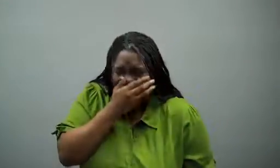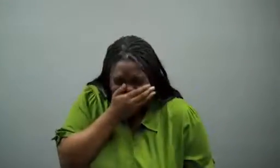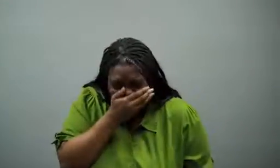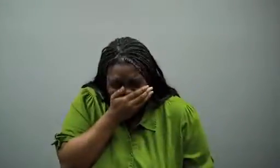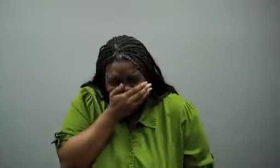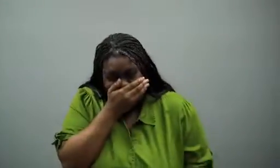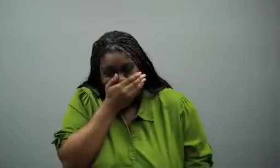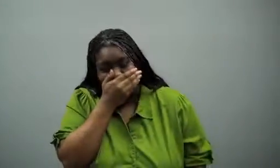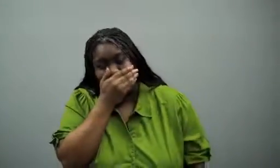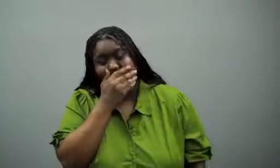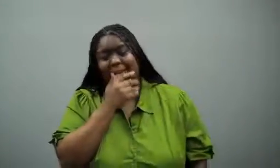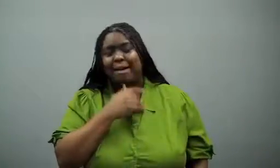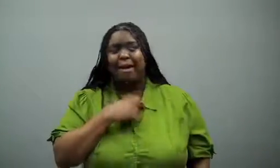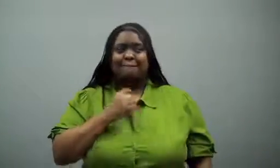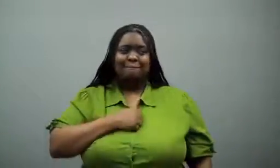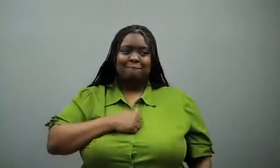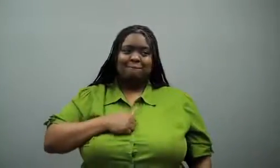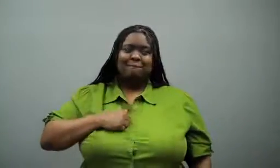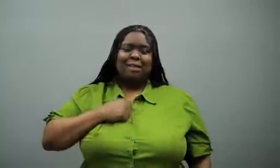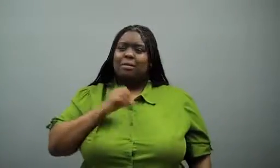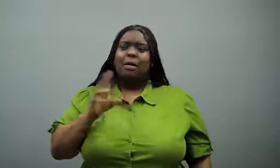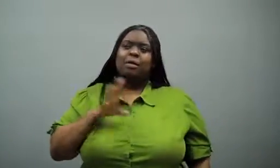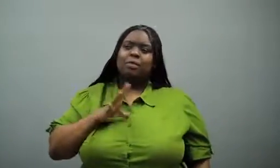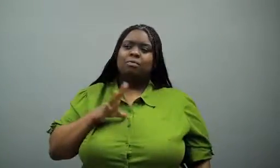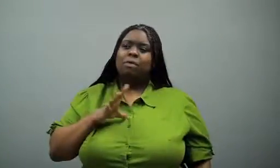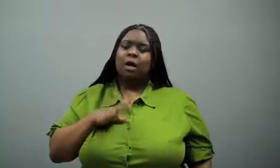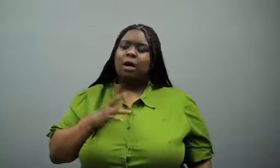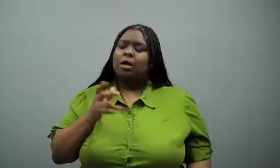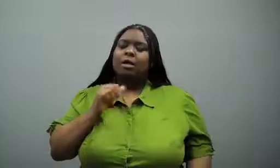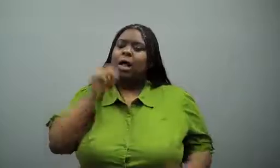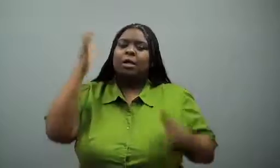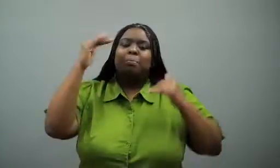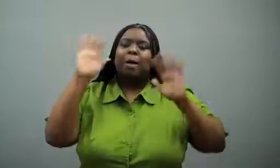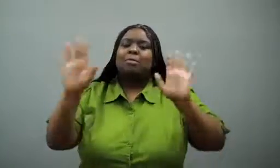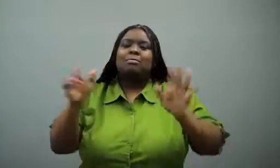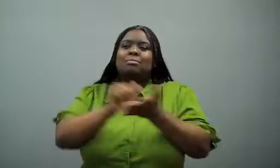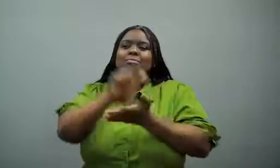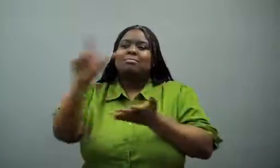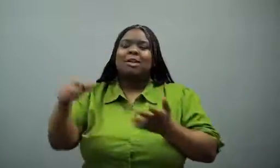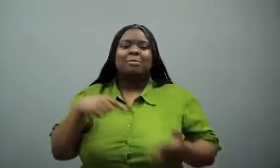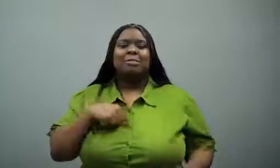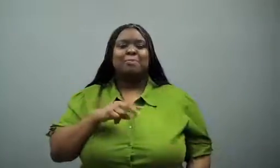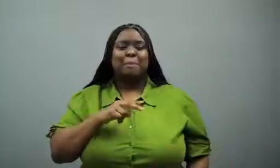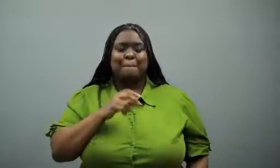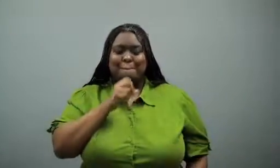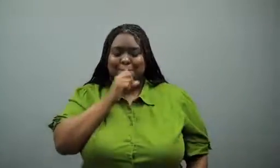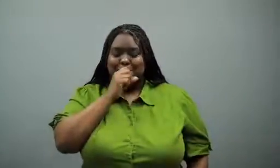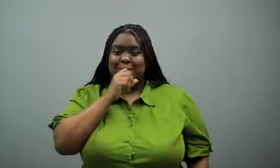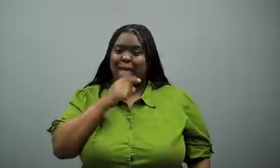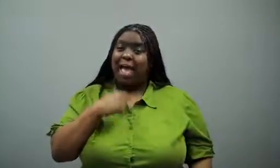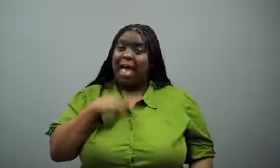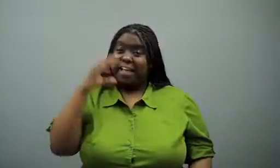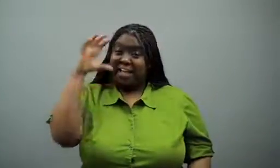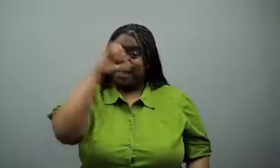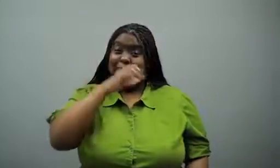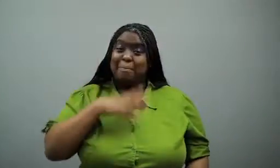I apologized, and she said it was ok. She just didn't expect it, that's all.